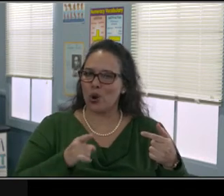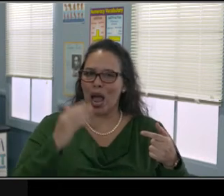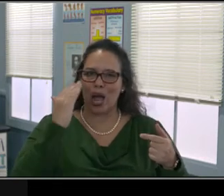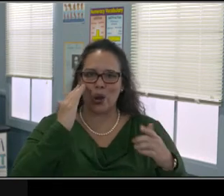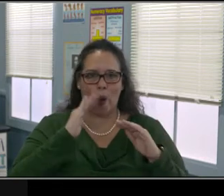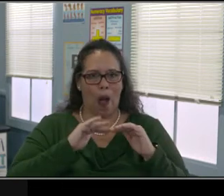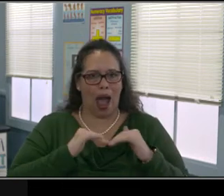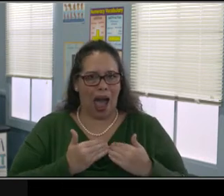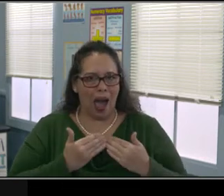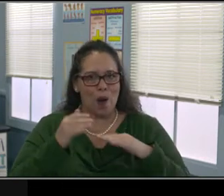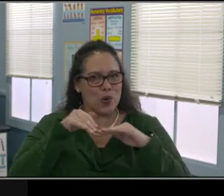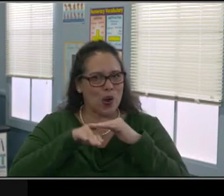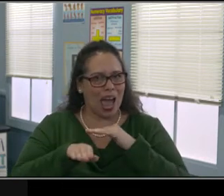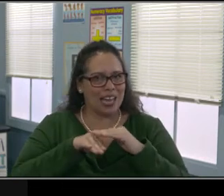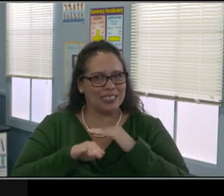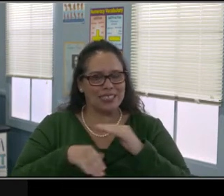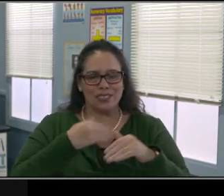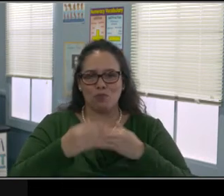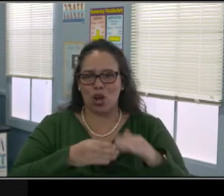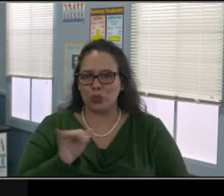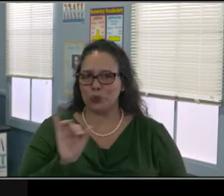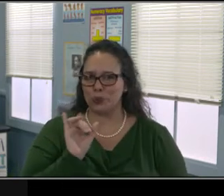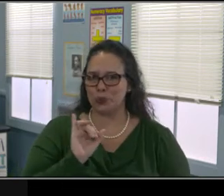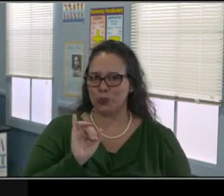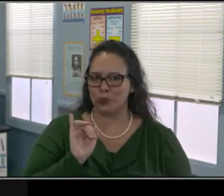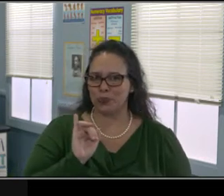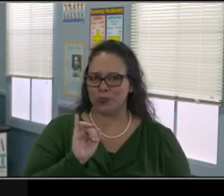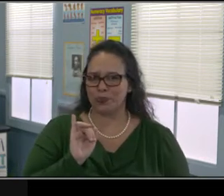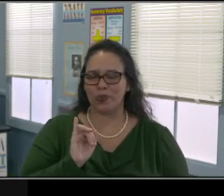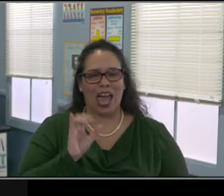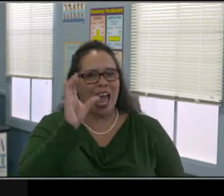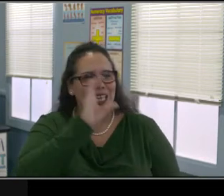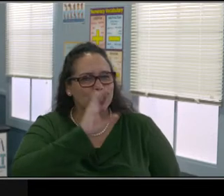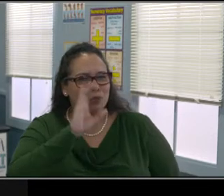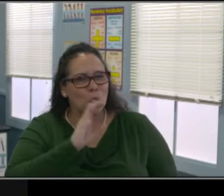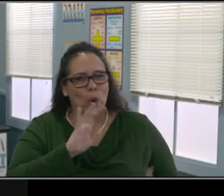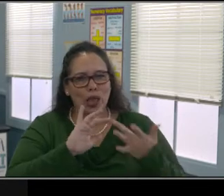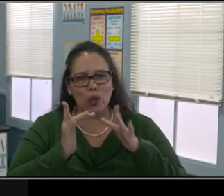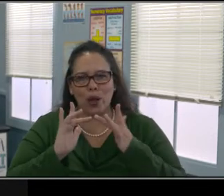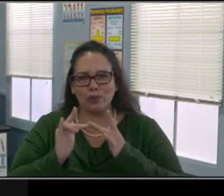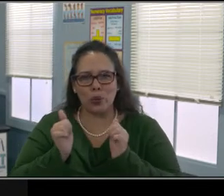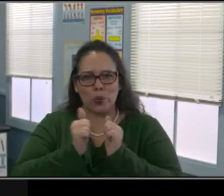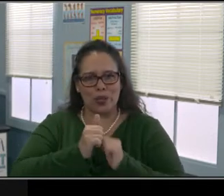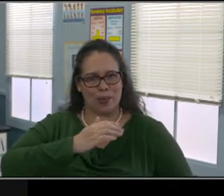for the transition from eighth to ninth. And that includes October and November.